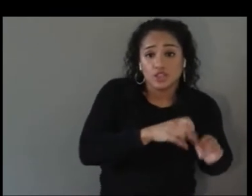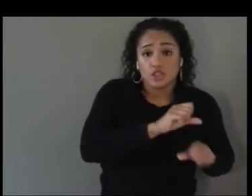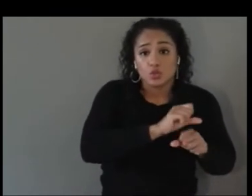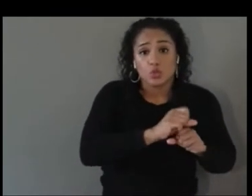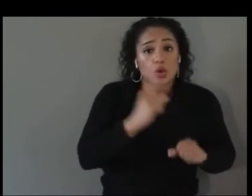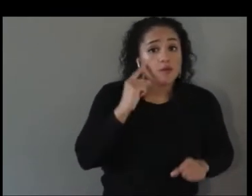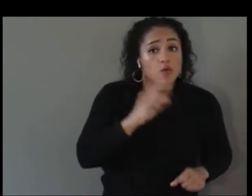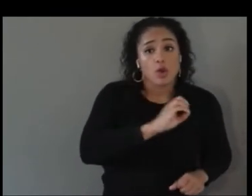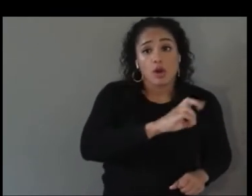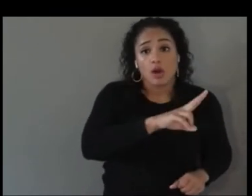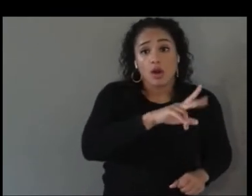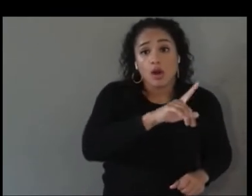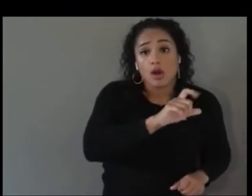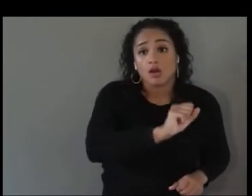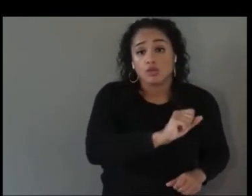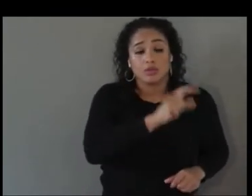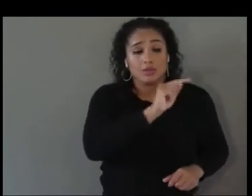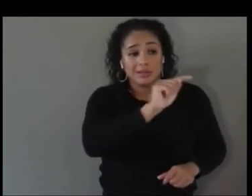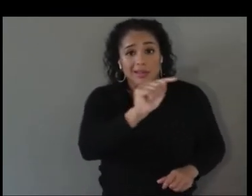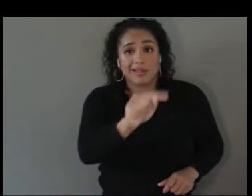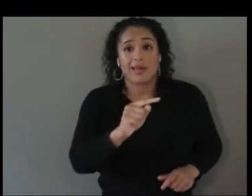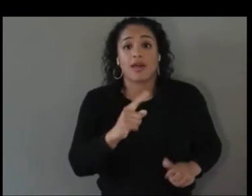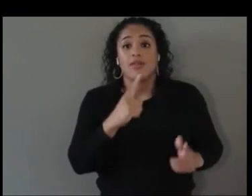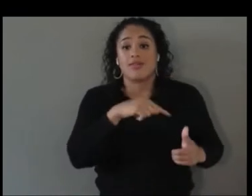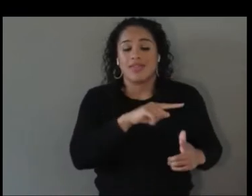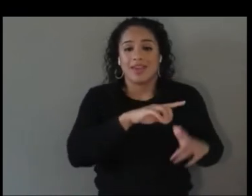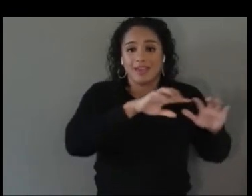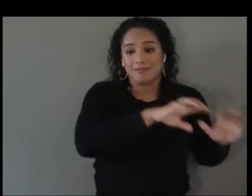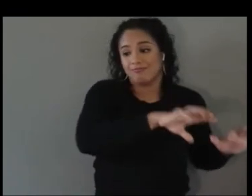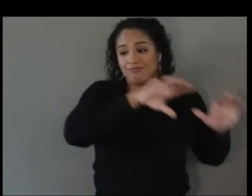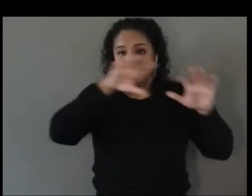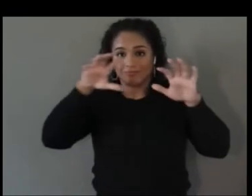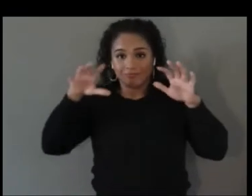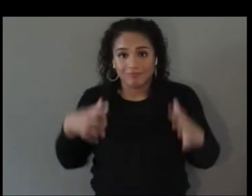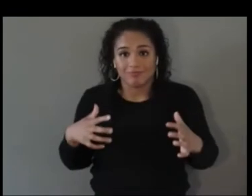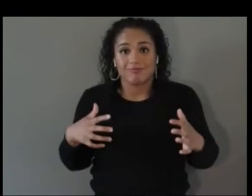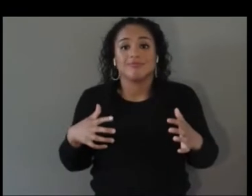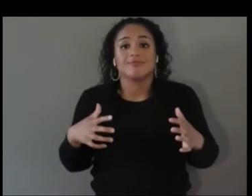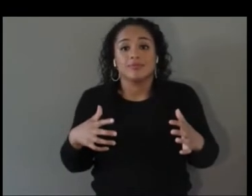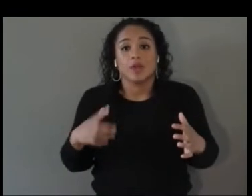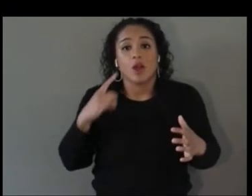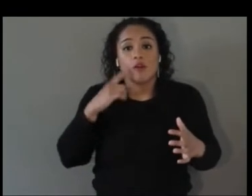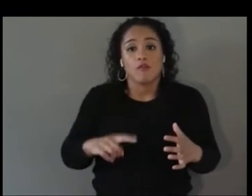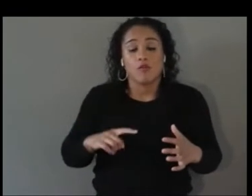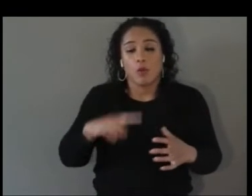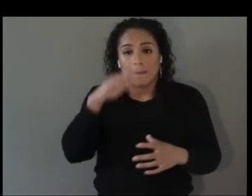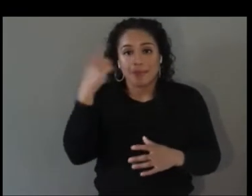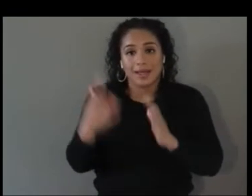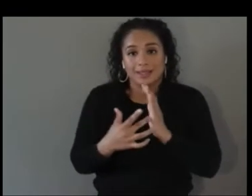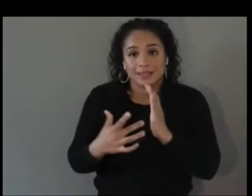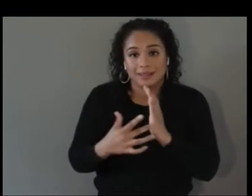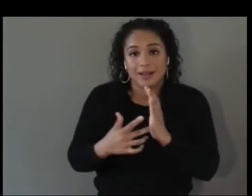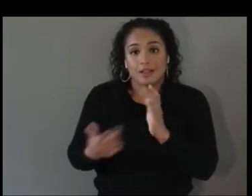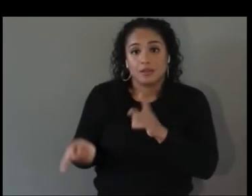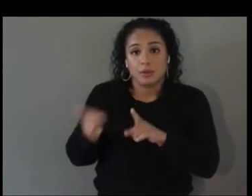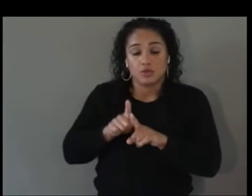Black Technology Mentorship Program and in one year's time, one year's time, we now have representation from 27 different